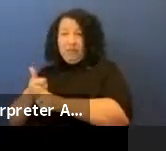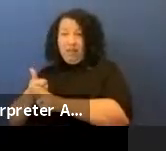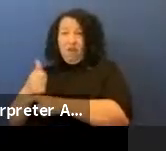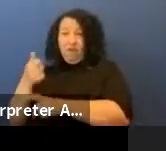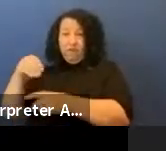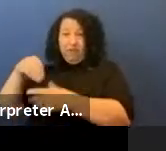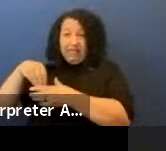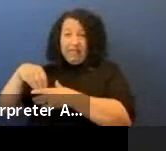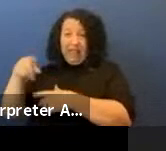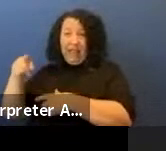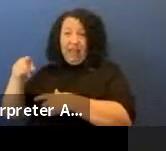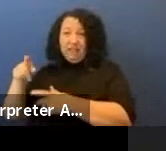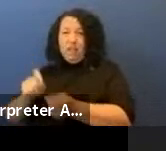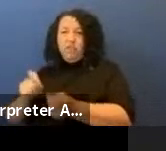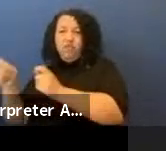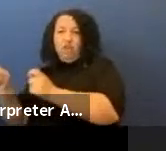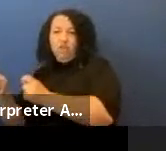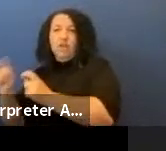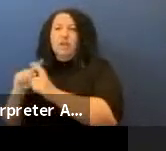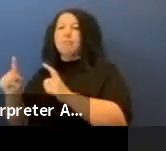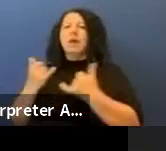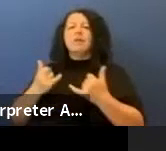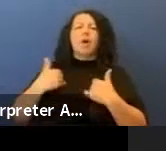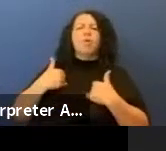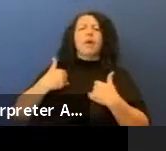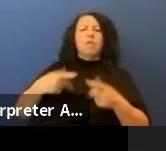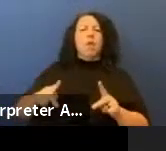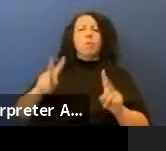chance to look at it. I want these statues